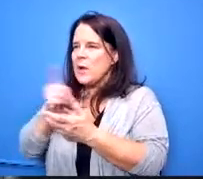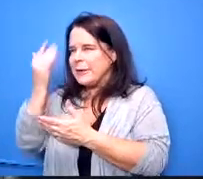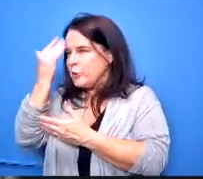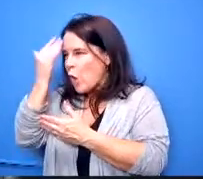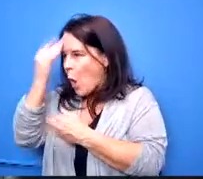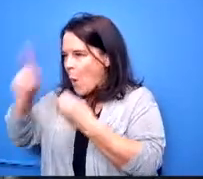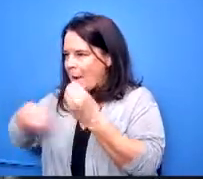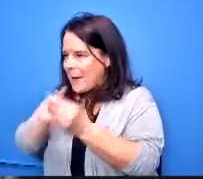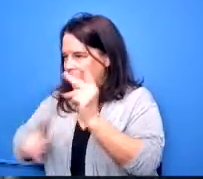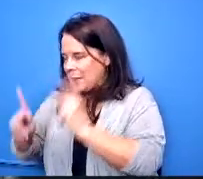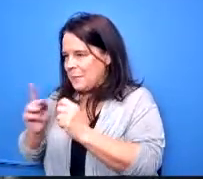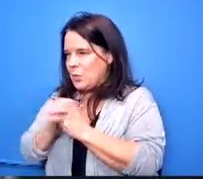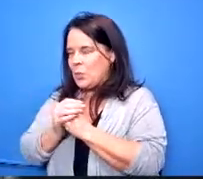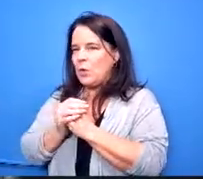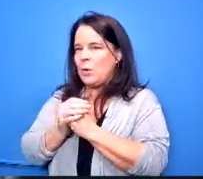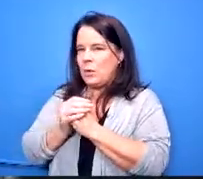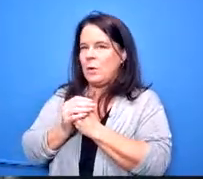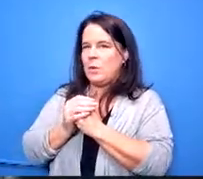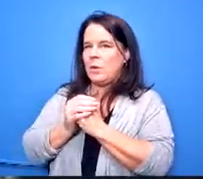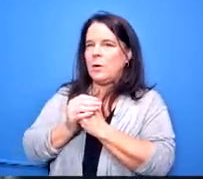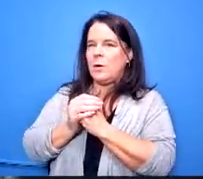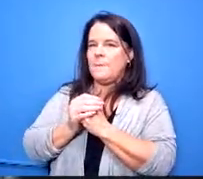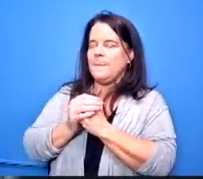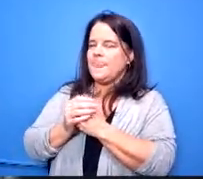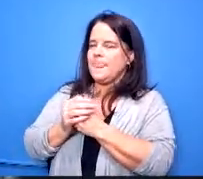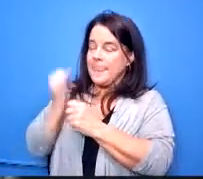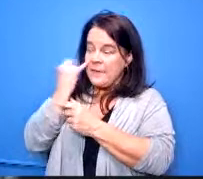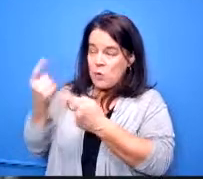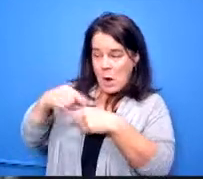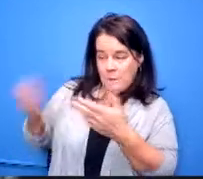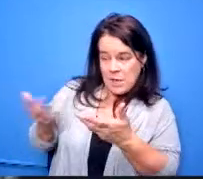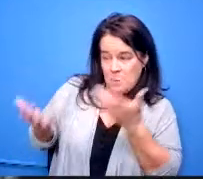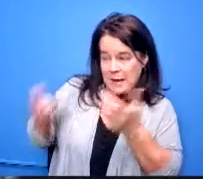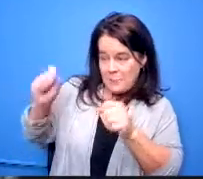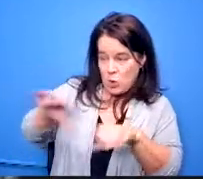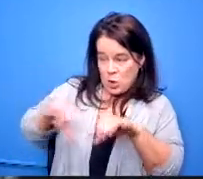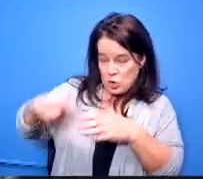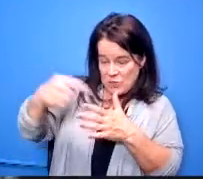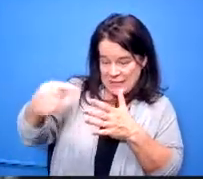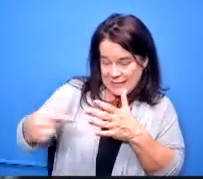what this is where you might be able to do this i think you can add more than just just teaching